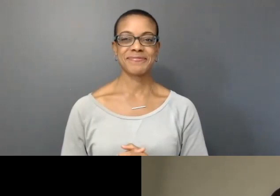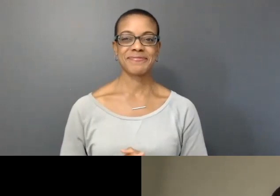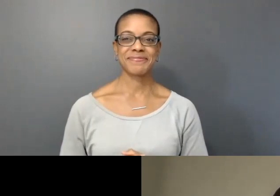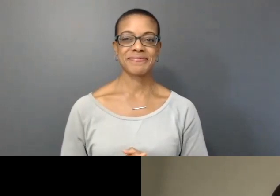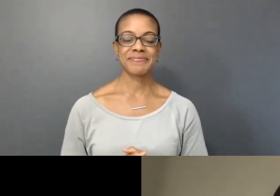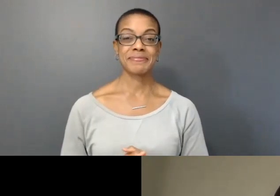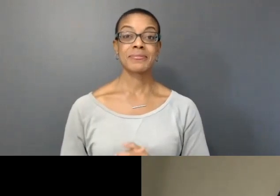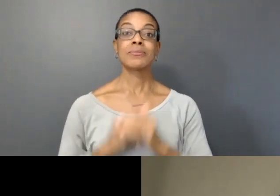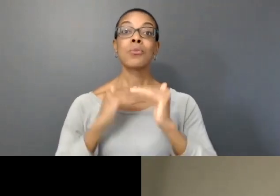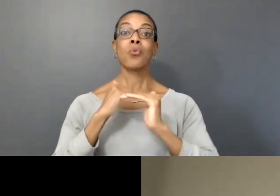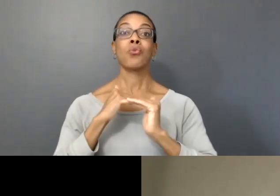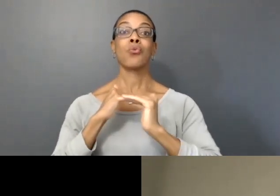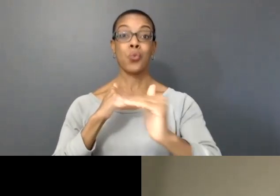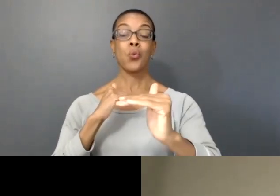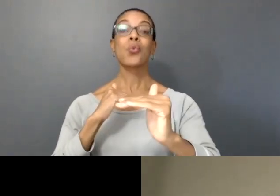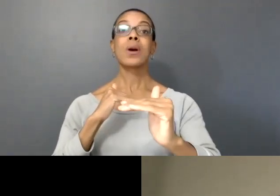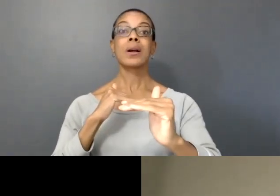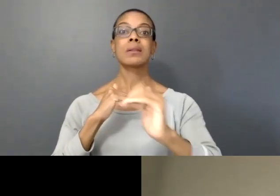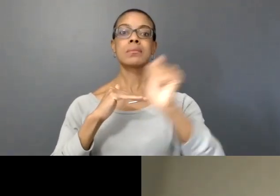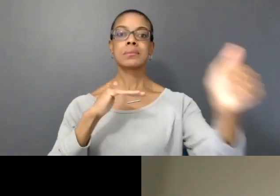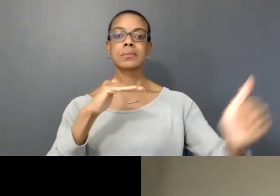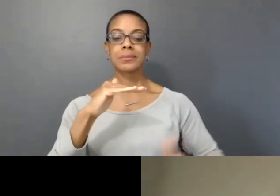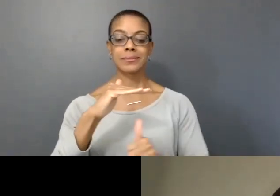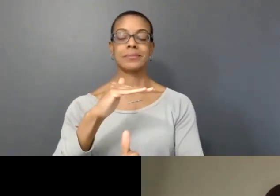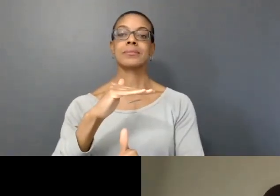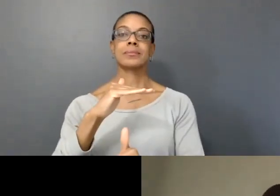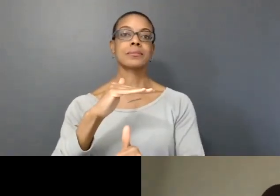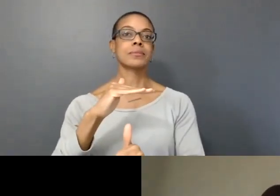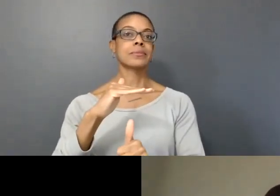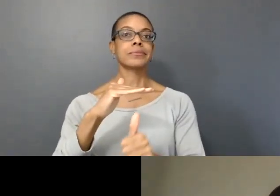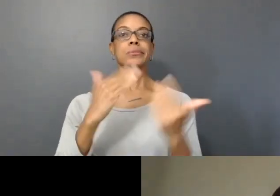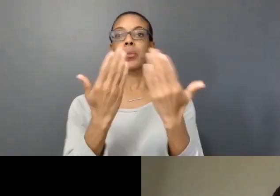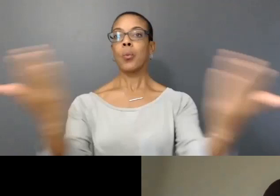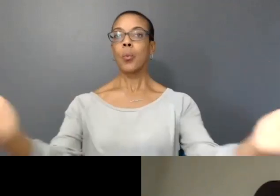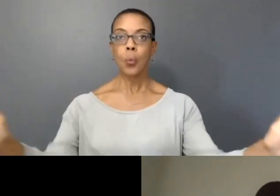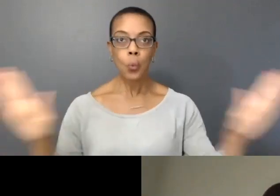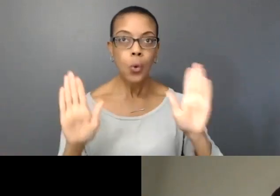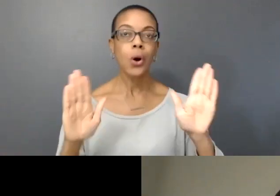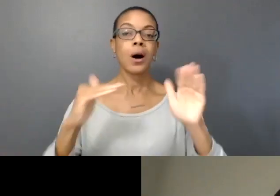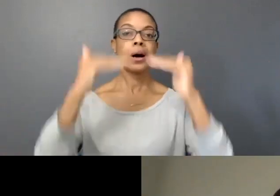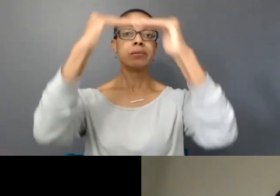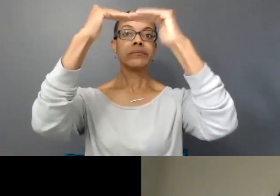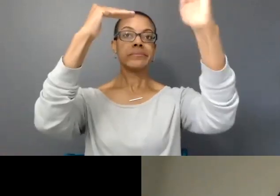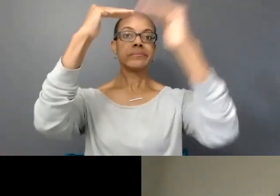floor that we have there are walls and maybe other floors or maybe there's a basement